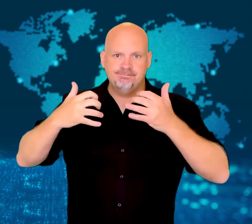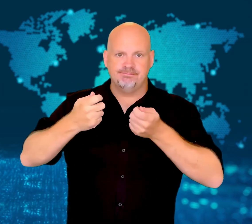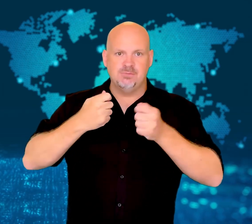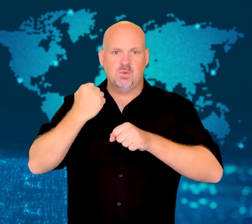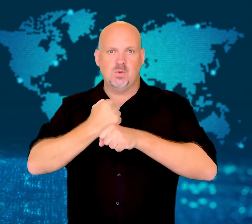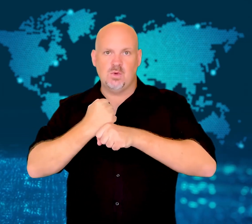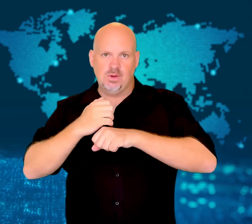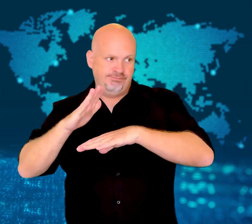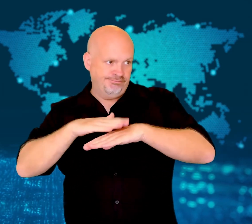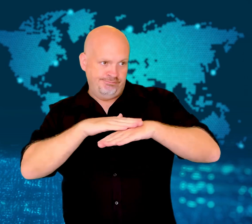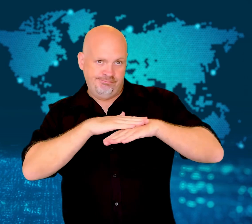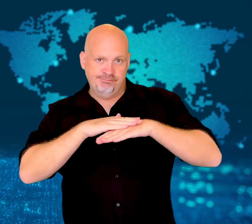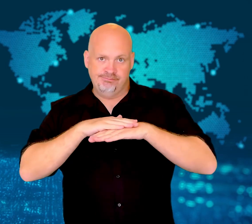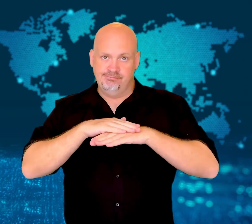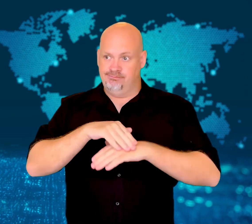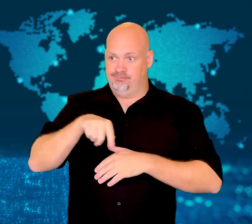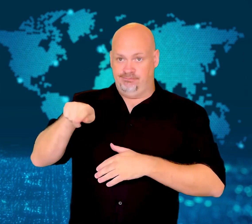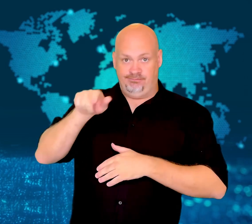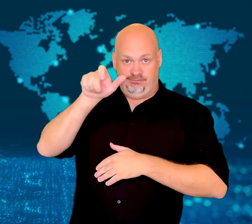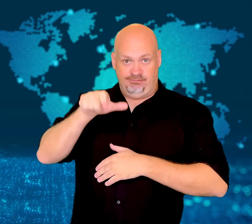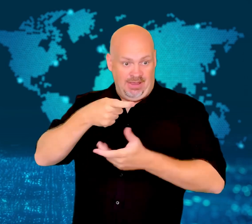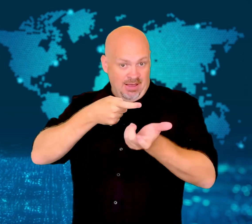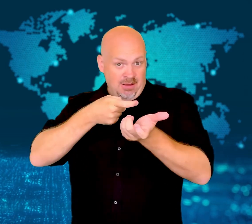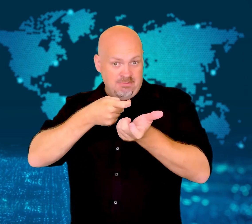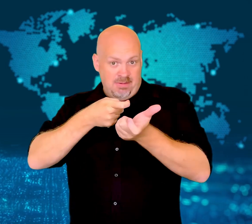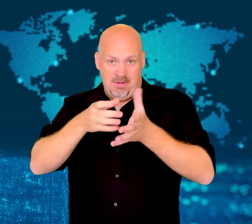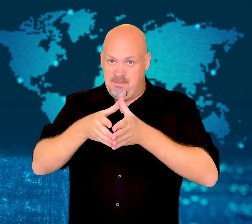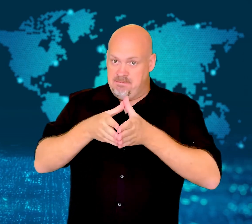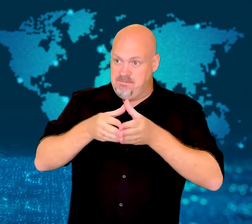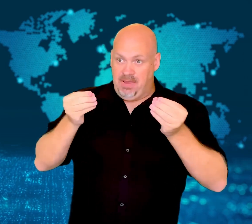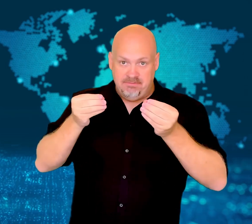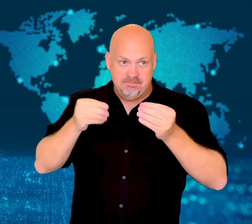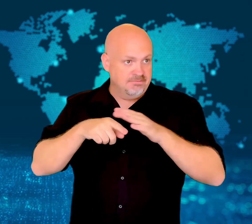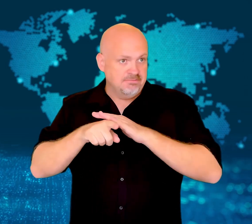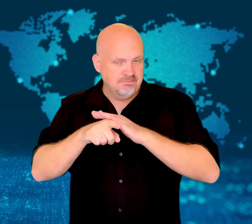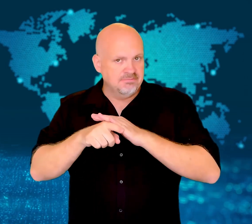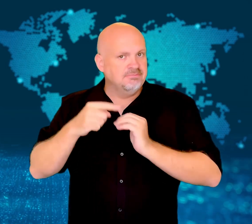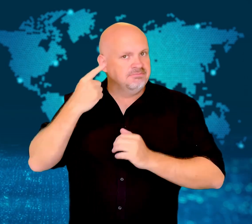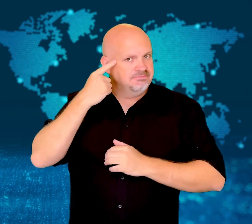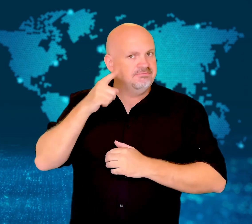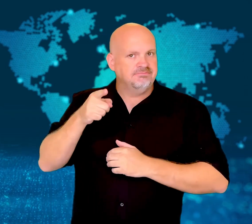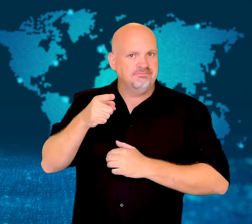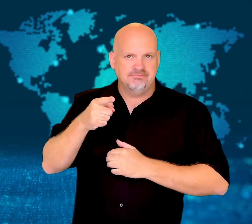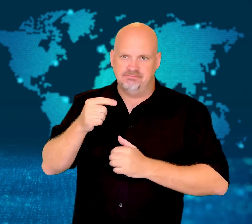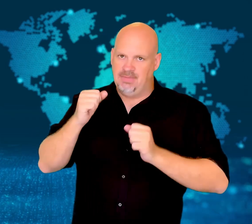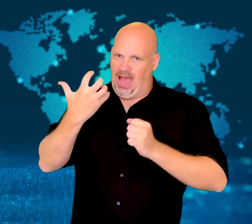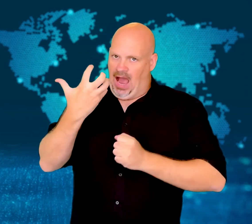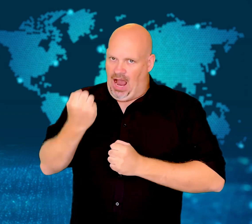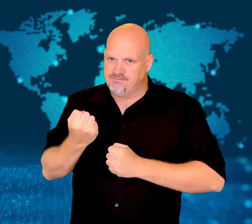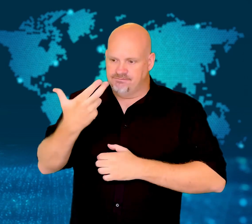their Independence Day events, including celebrations, parades, and fireworks.